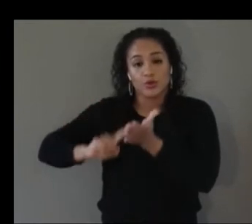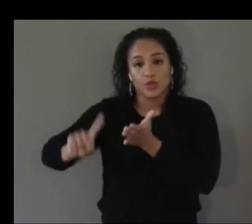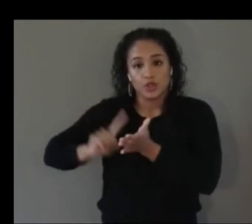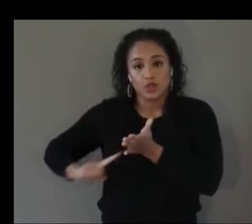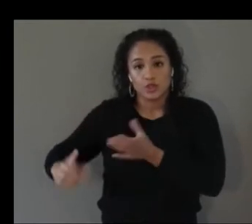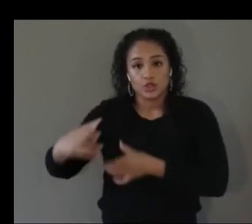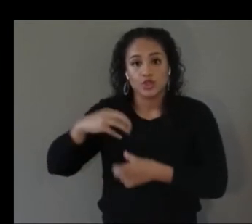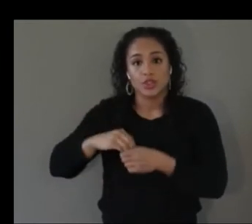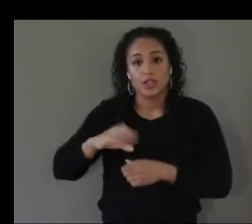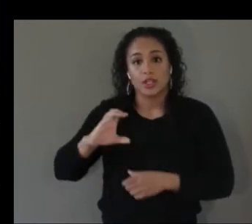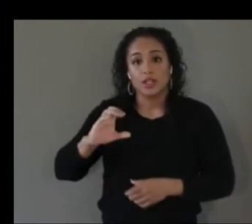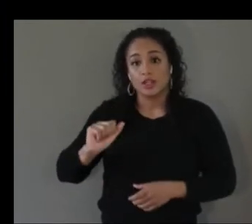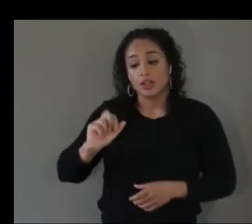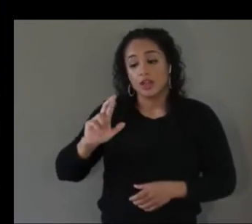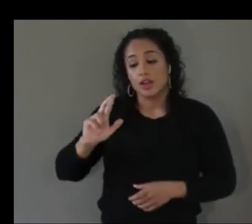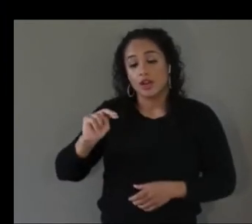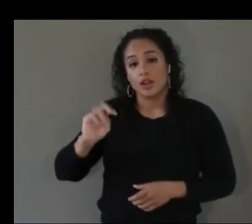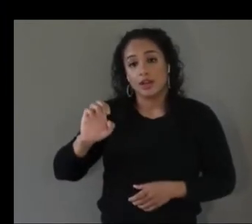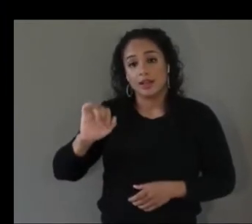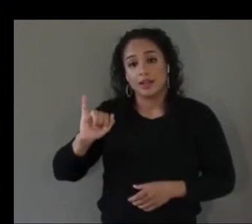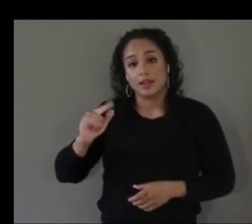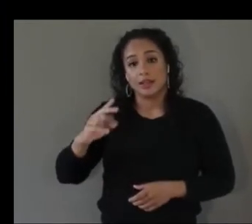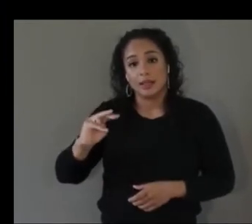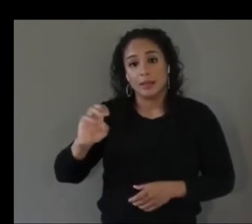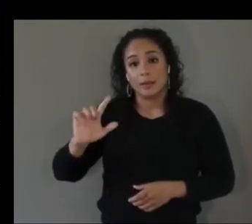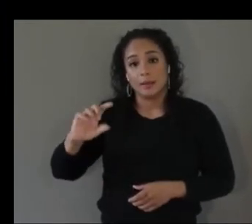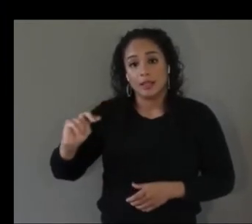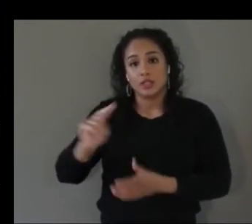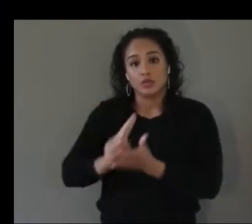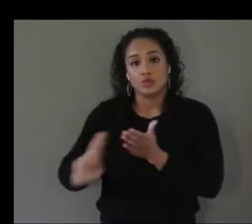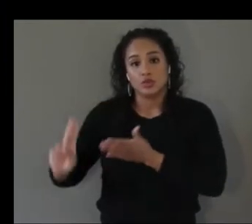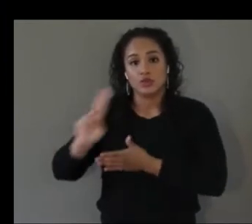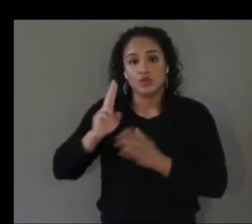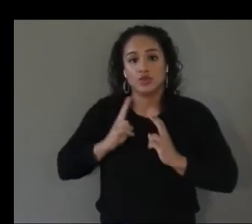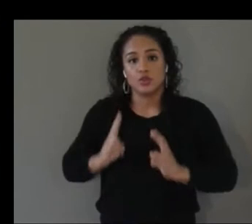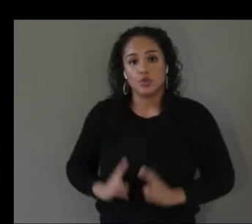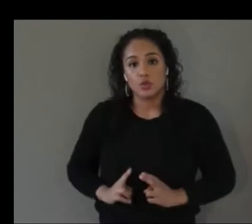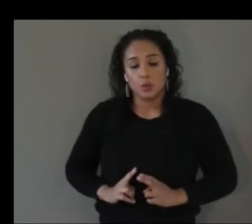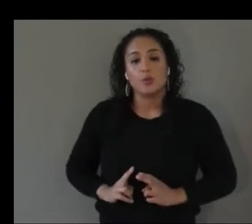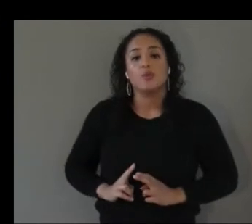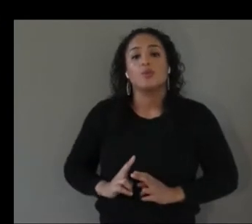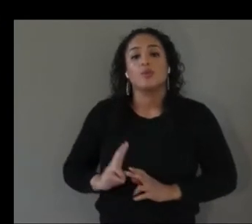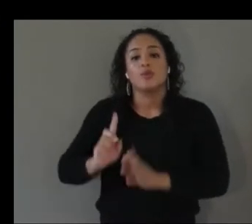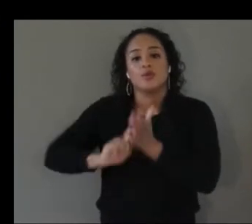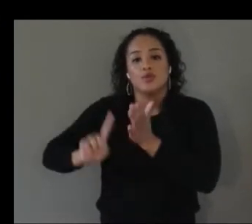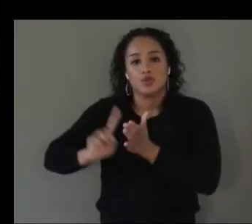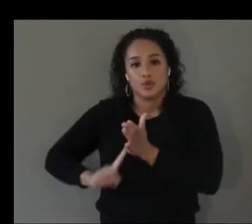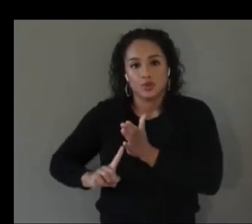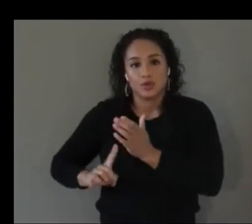in my research i design and develop new augmented or sorry new interactive techniques that use